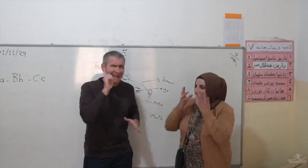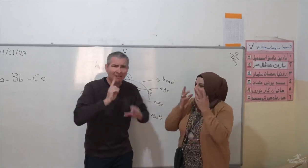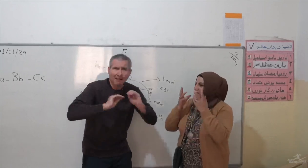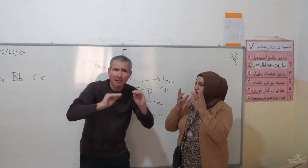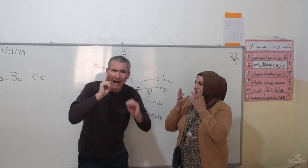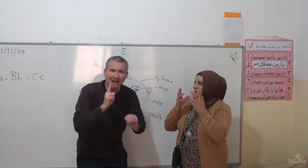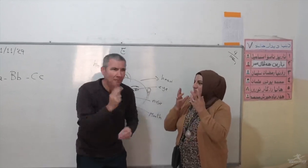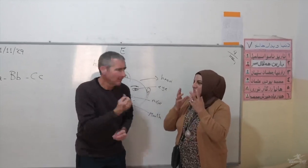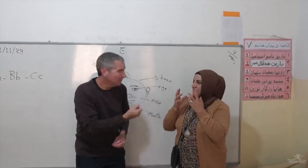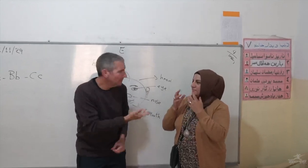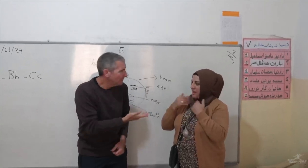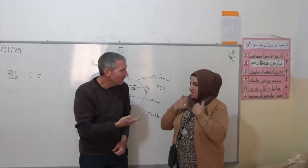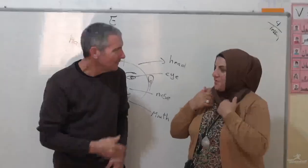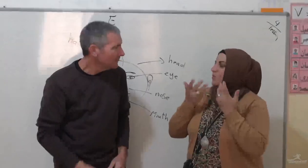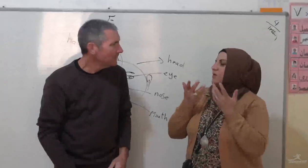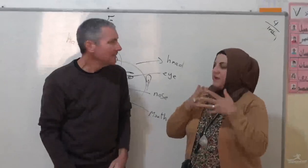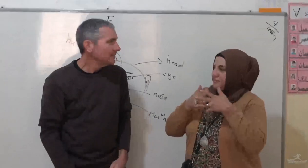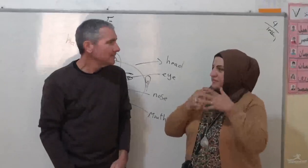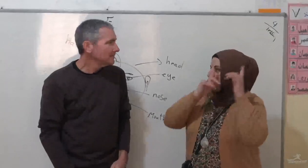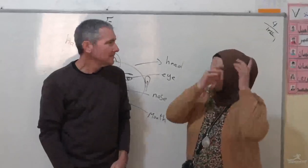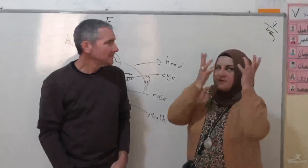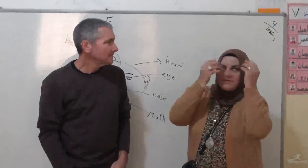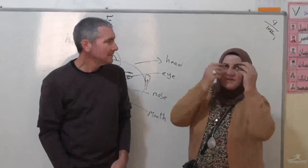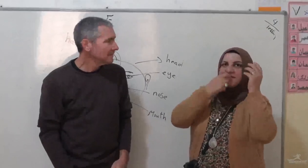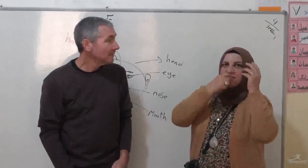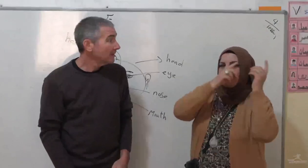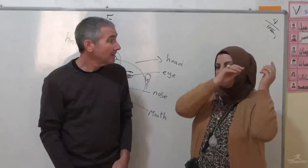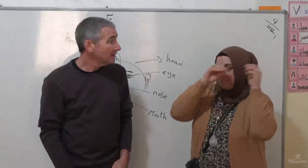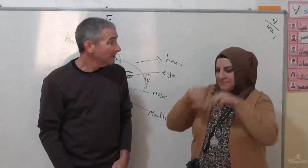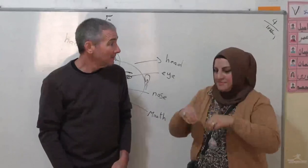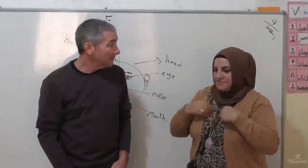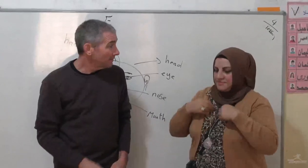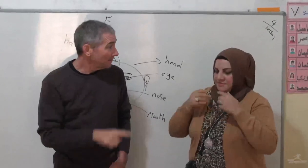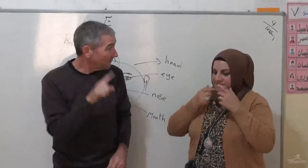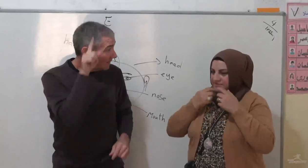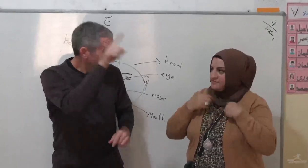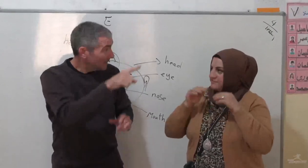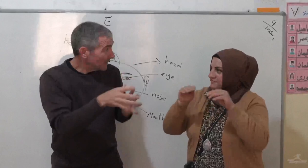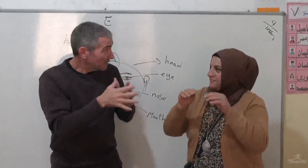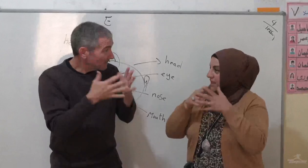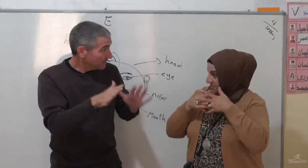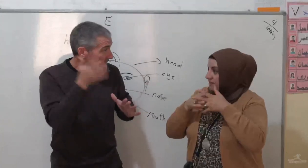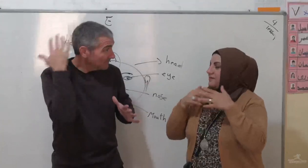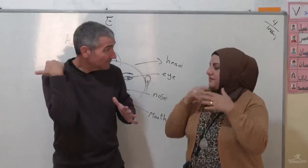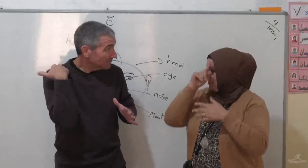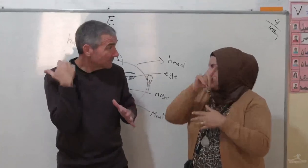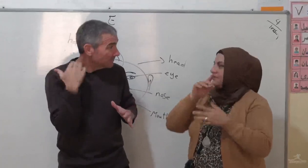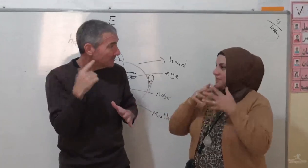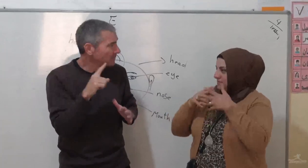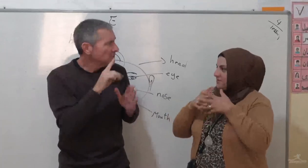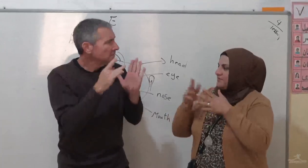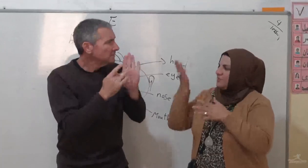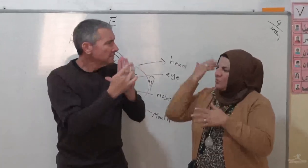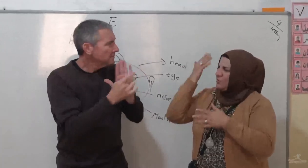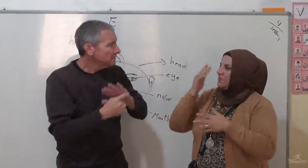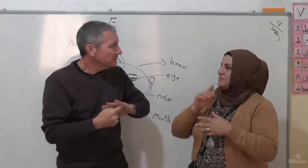Wow, a Deaf teacher is teaching them. I studied English when I was in the USA. When did you go to the USA? Which state?